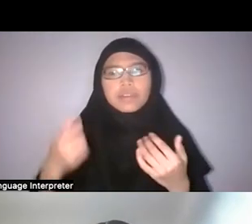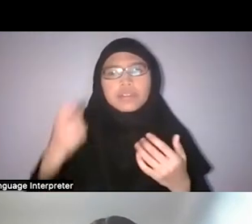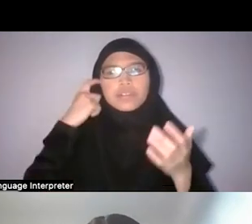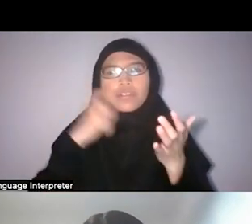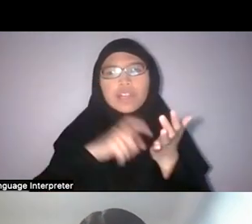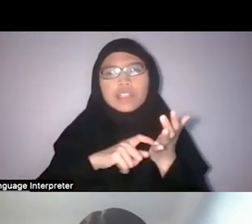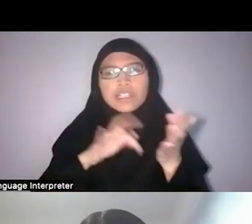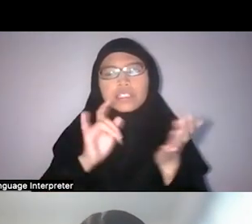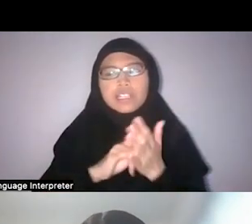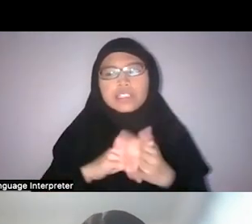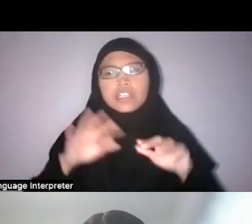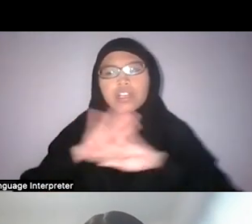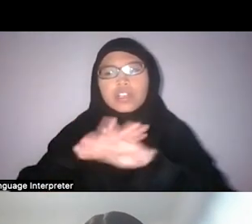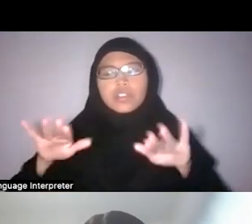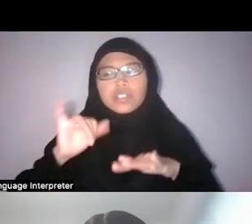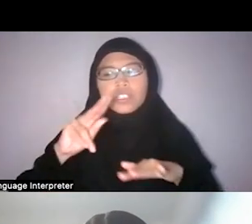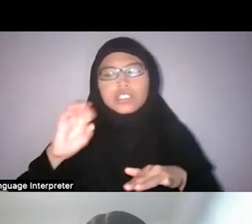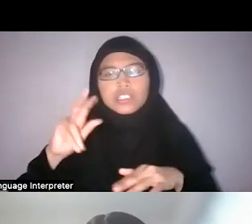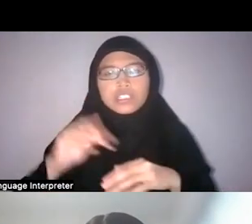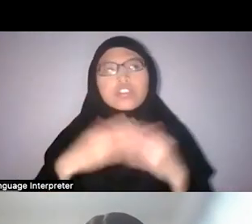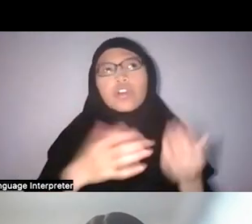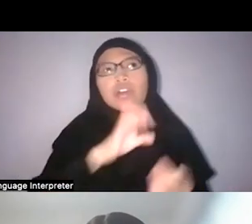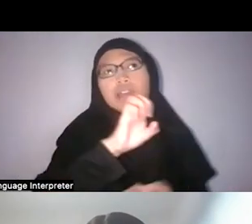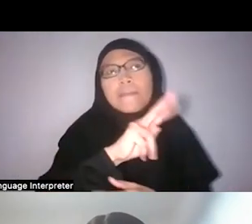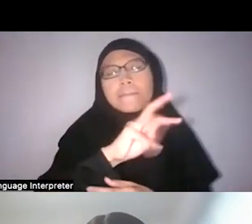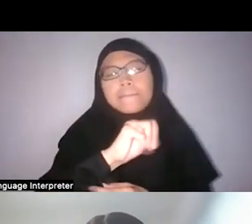the non-indigenous or “emigre communities” in Singapore also in many ways